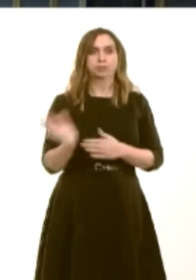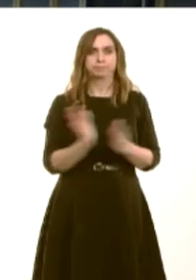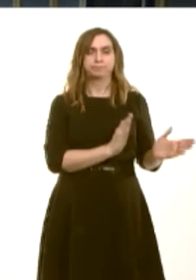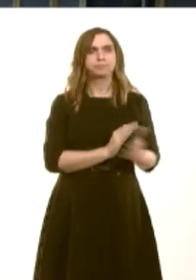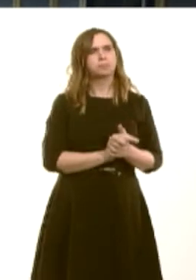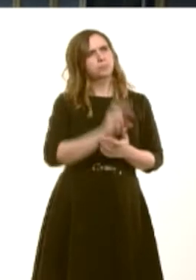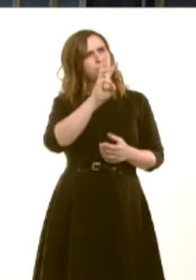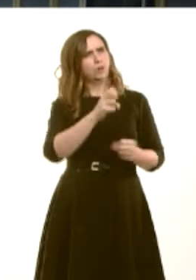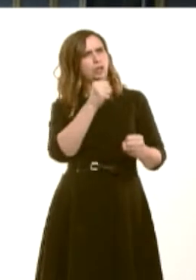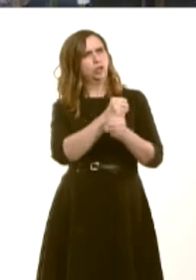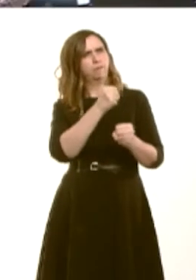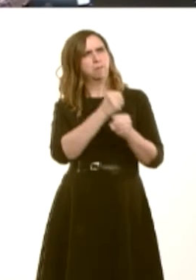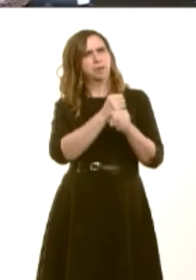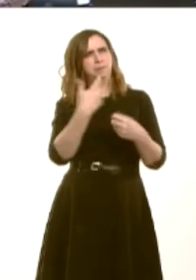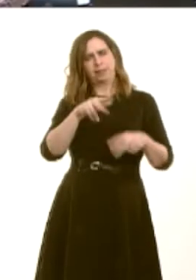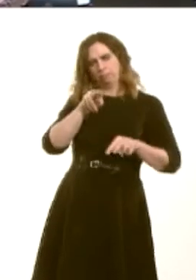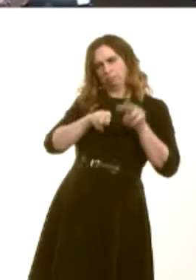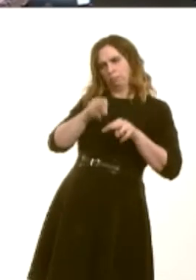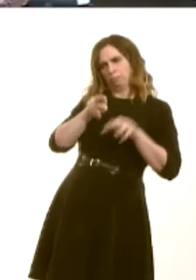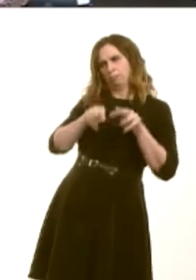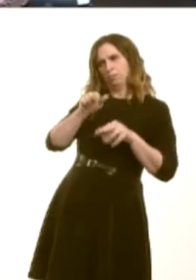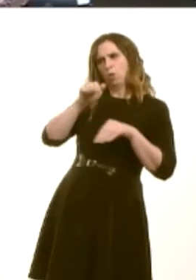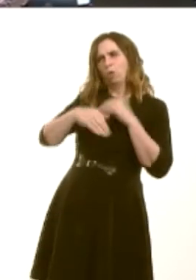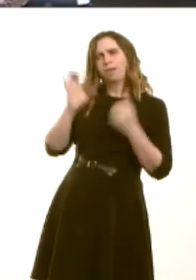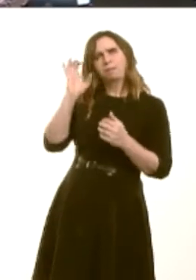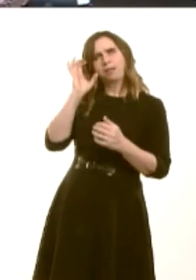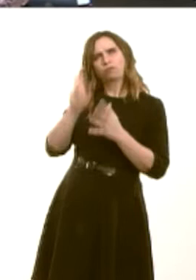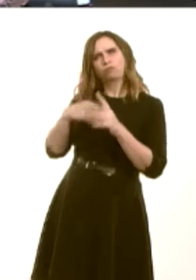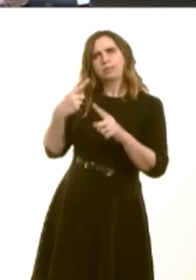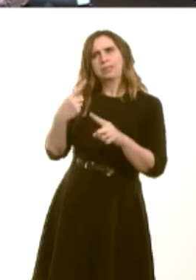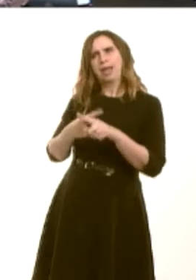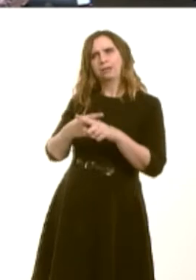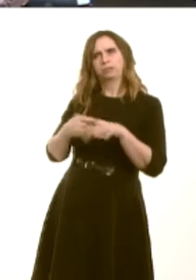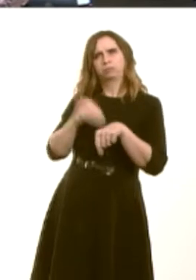Joyce Watson: 2. Pa asesiad y mae Llywodraeth Cymru wediíi wneud o effaith y dreth ystafell wely yng Nghymru? OAQ(4)2188(FM) Carwyn Jones: Well, our research has shown